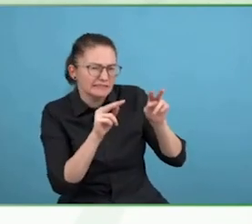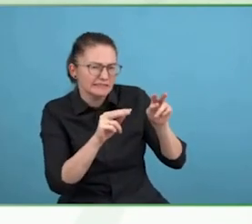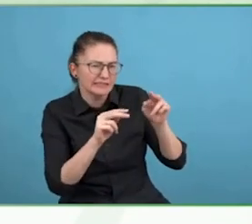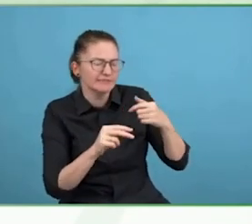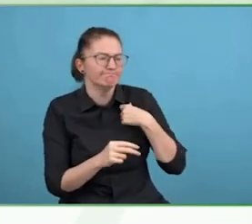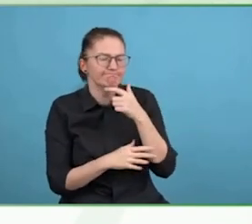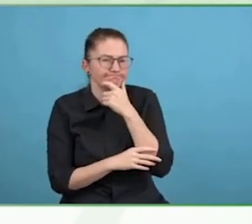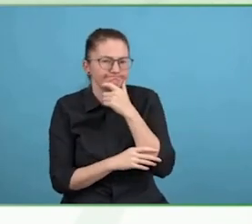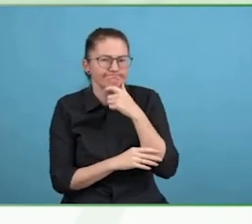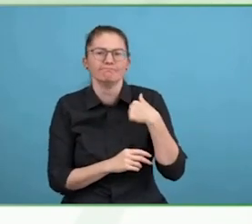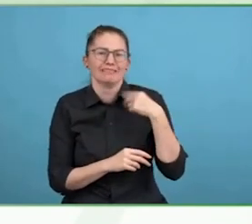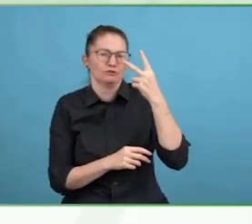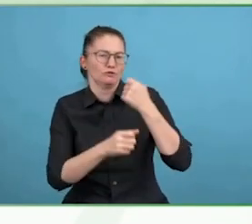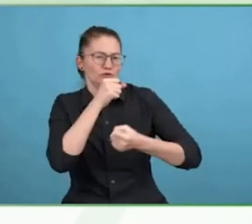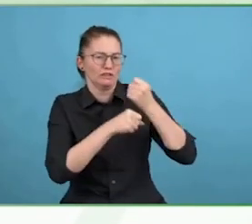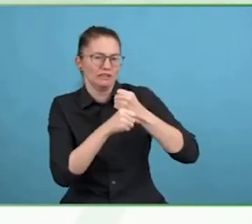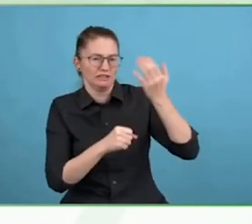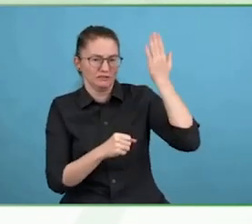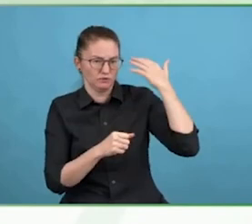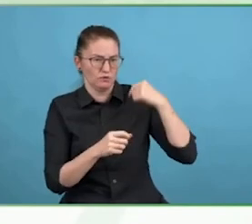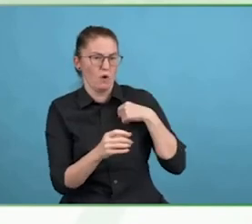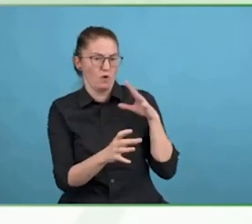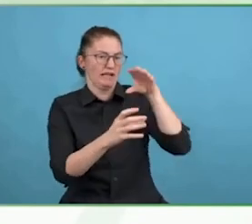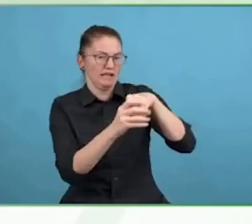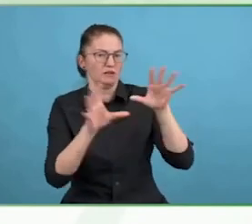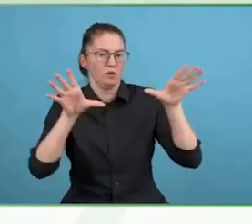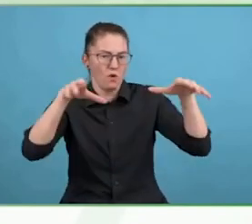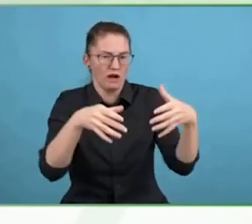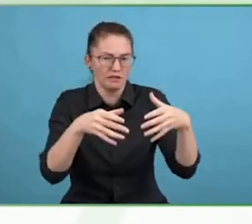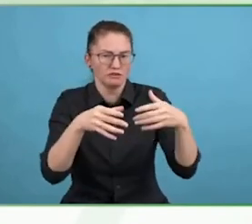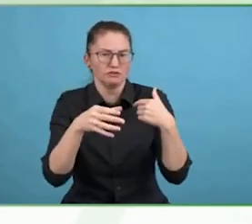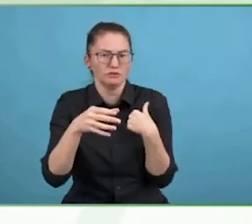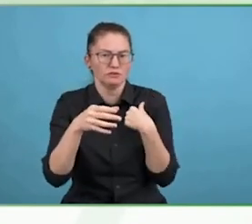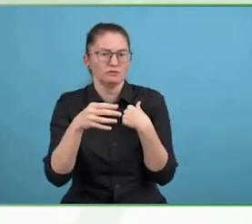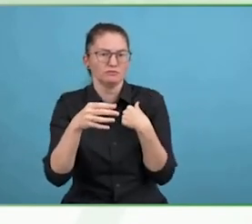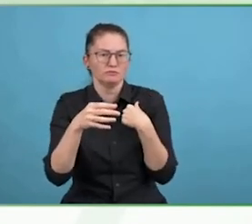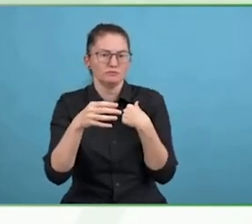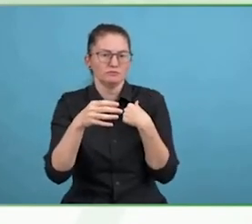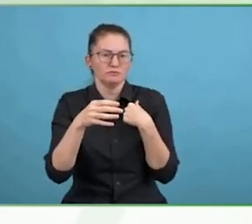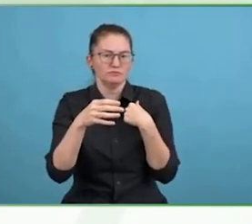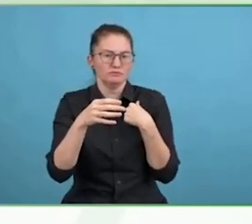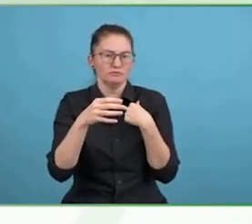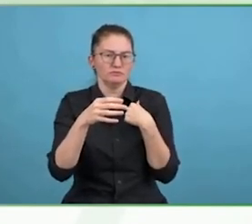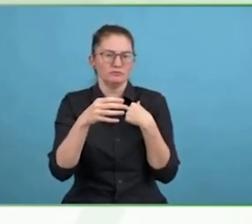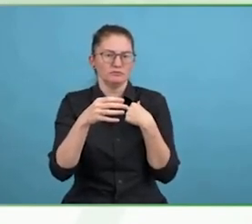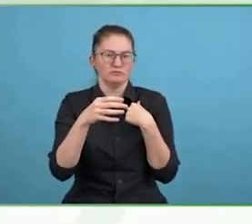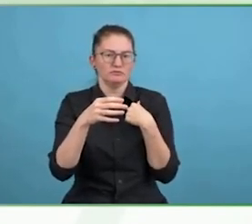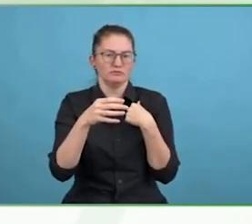This is a lot of compassion for yourself, to move through the process to help bring people along.